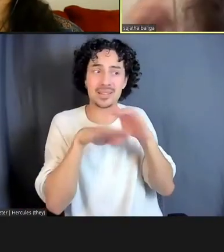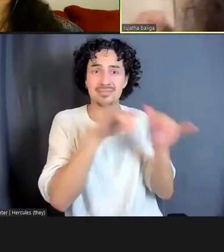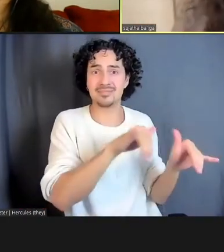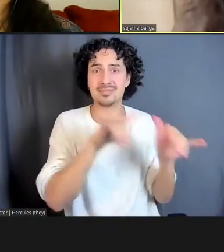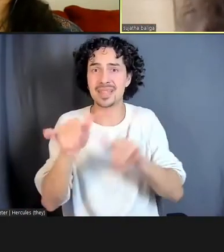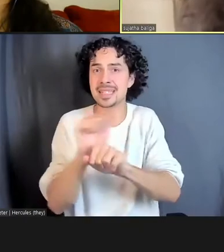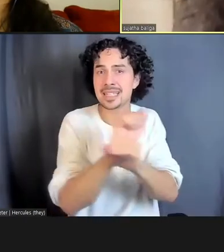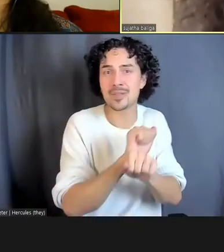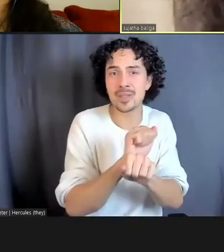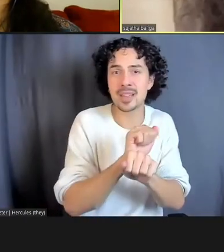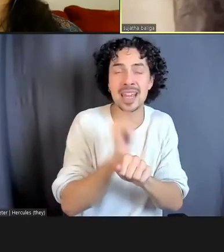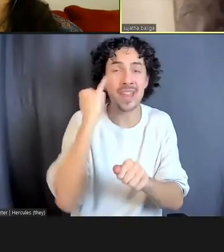language of the text, it's right there.